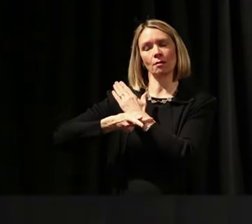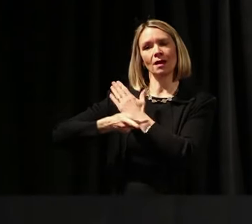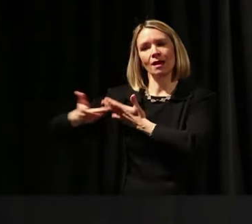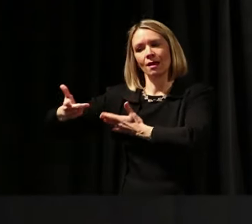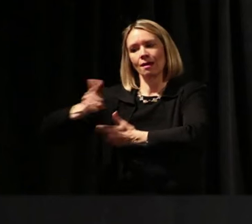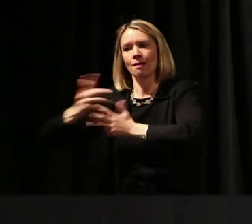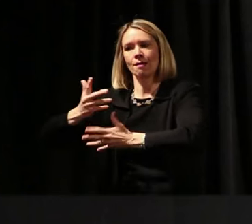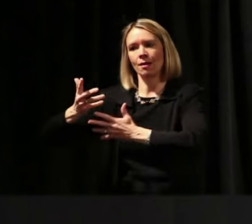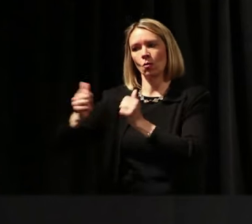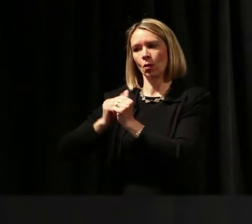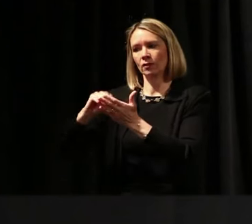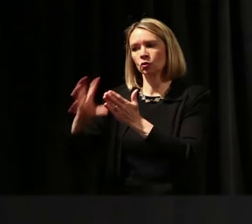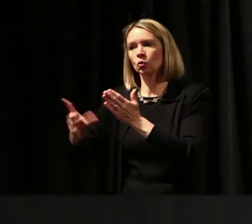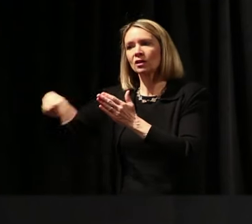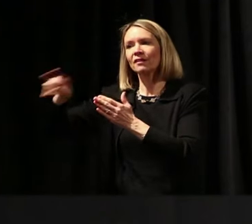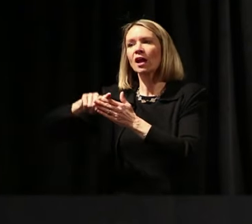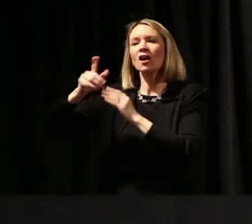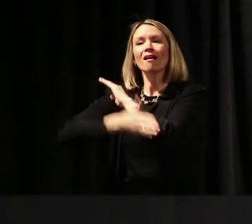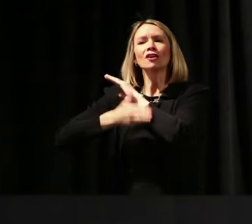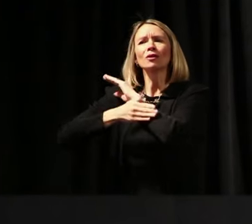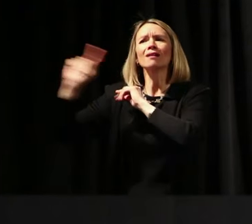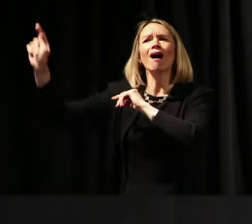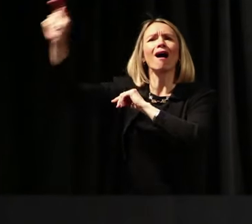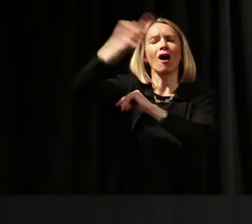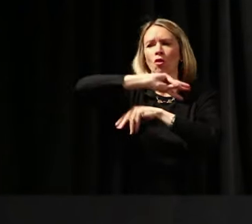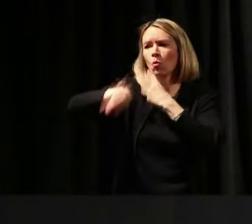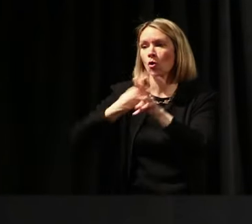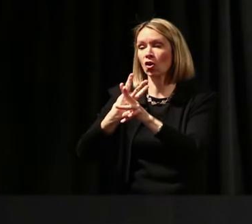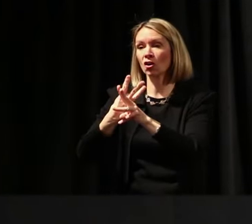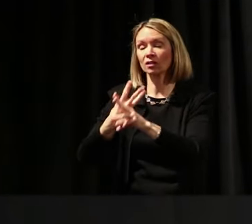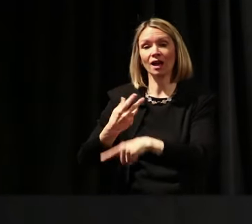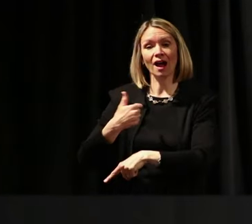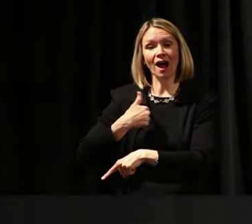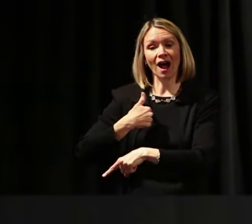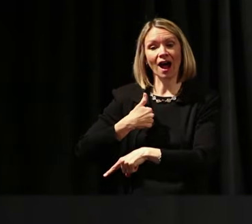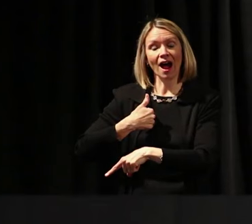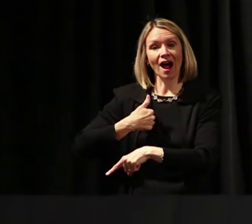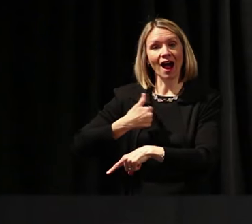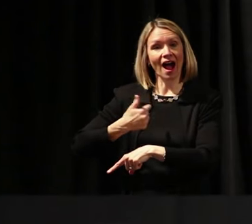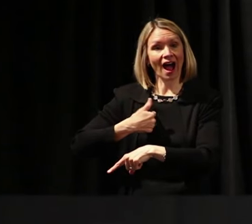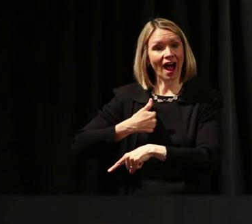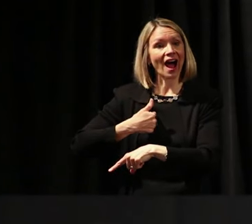who are in countries all over the world. I go to my residencies in places everywhere.